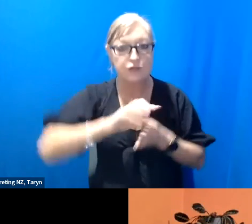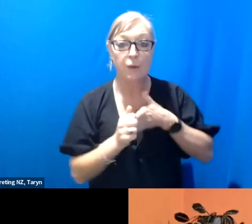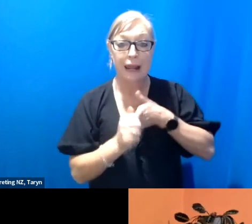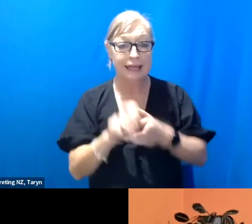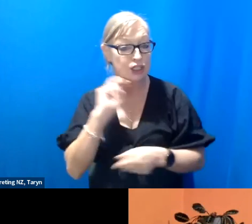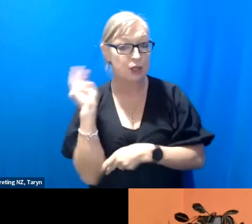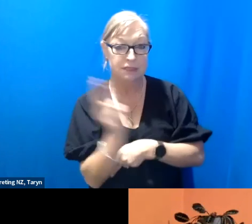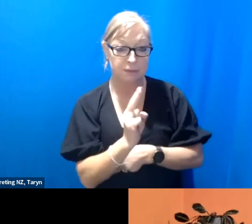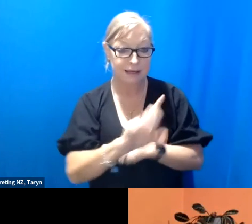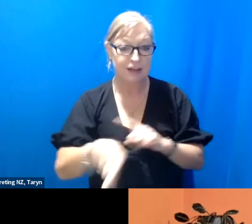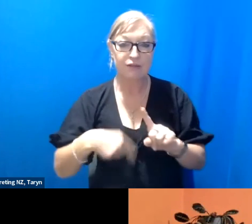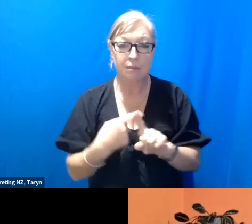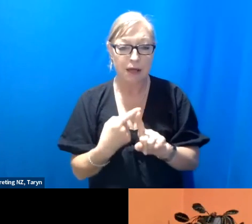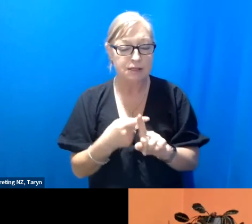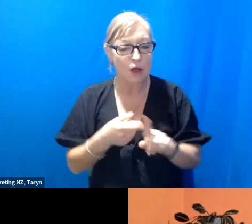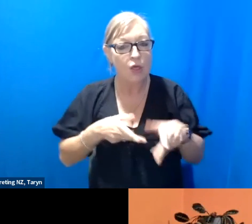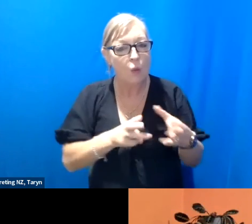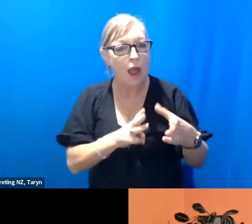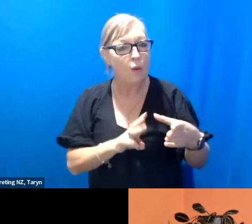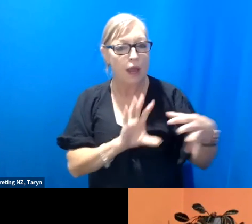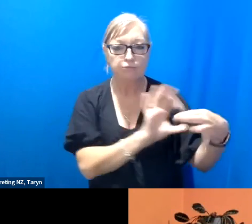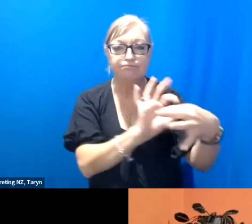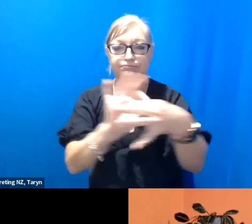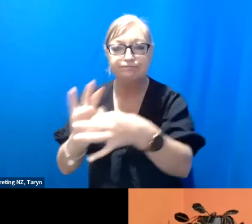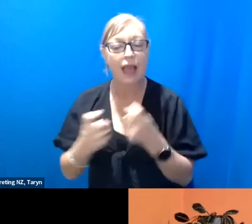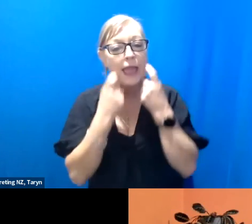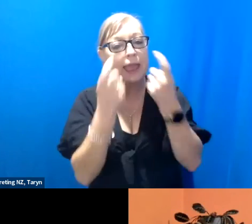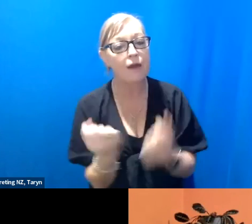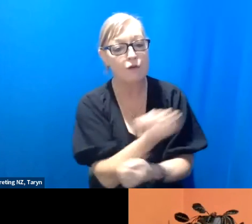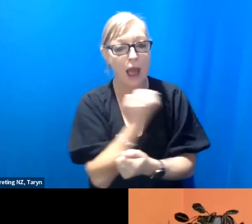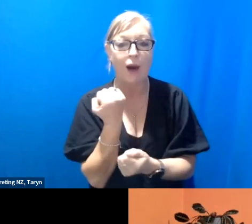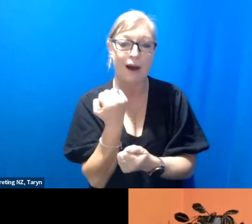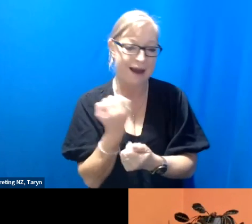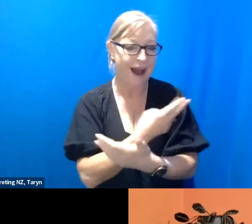the way we engage, connect, and look after our artists, we're all on the journey. Kia ora rā.